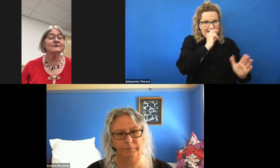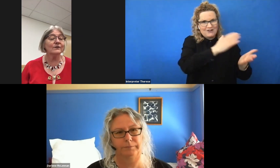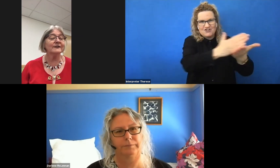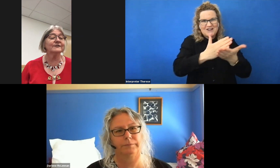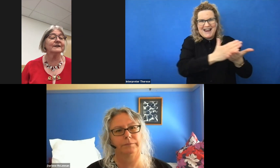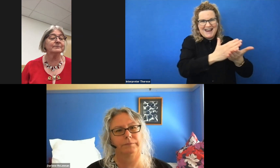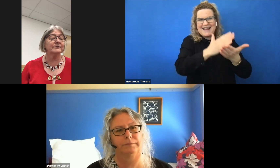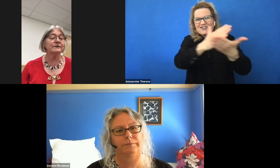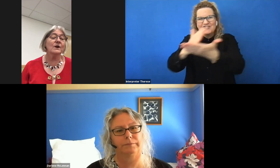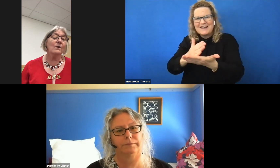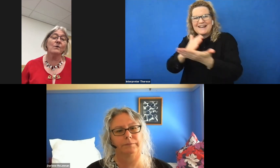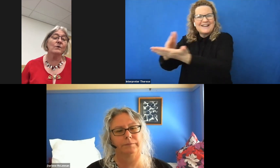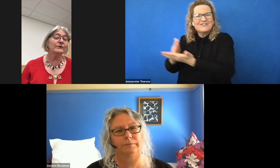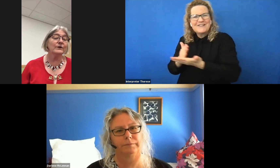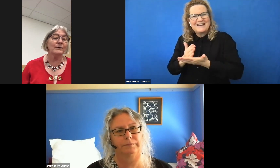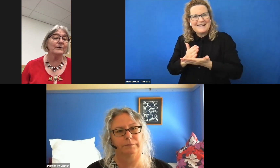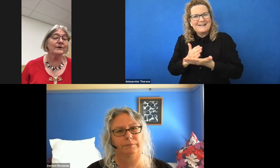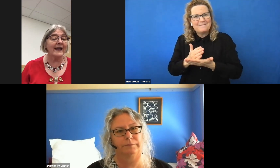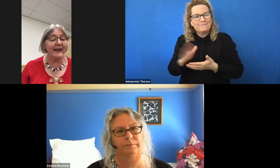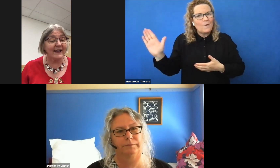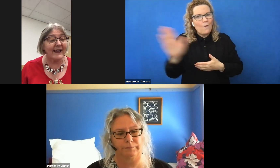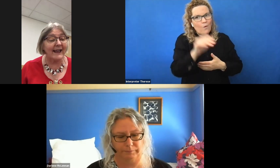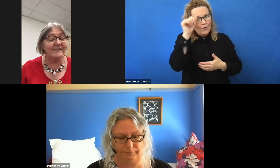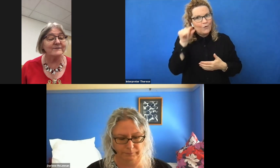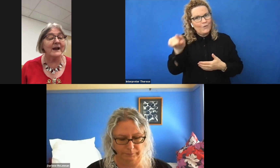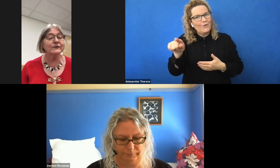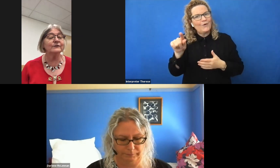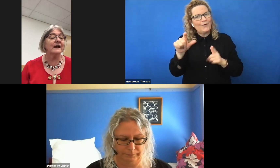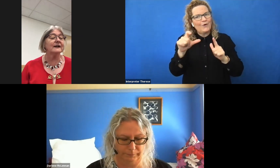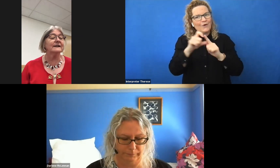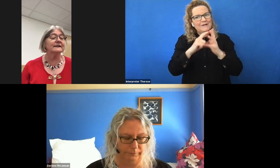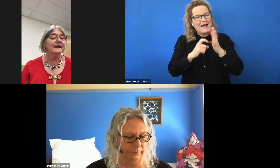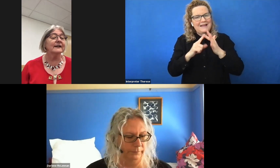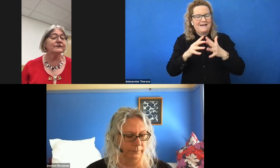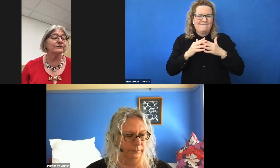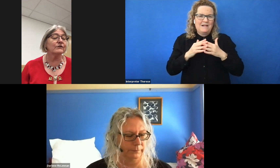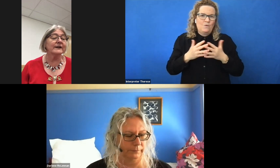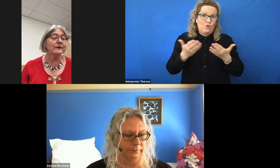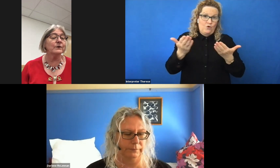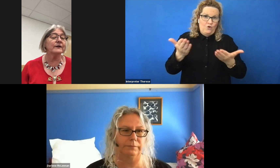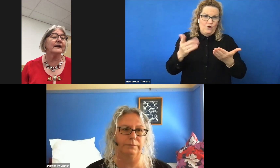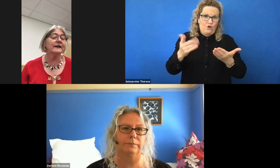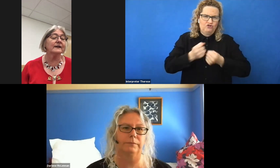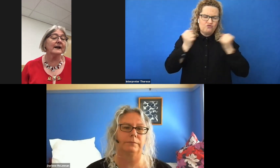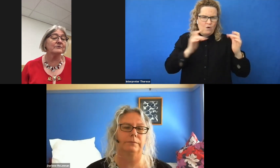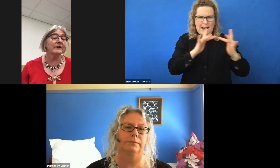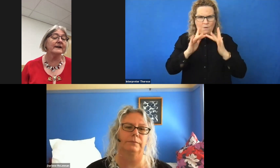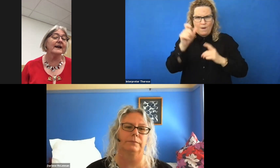knowledge and experience, all who know her value Darlene as a strong networker and collaborator